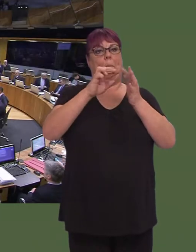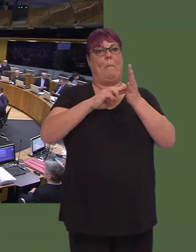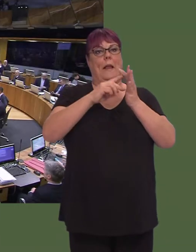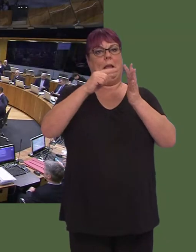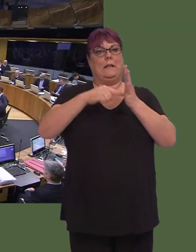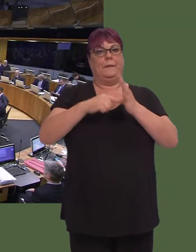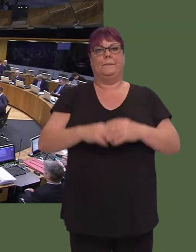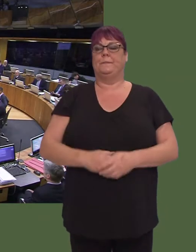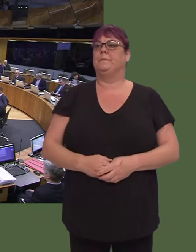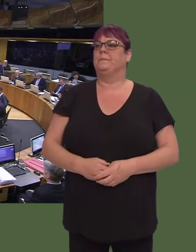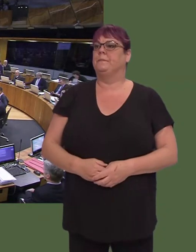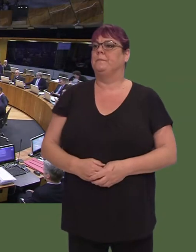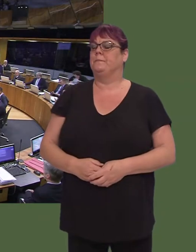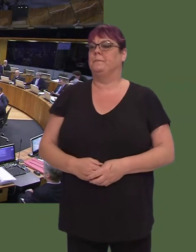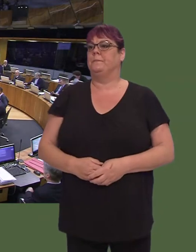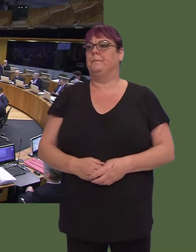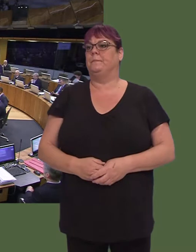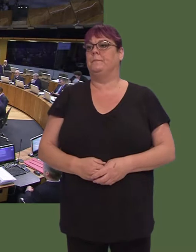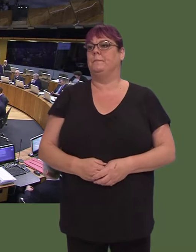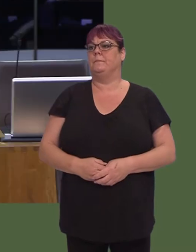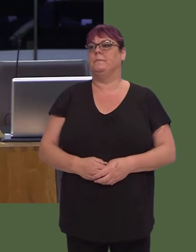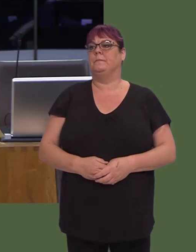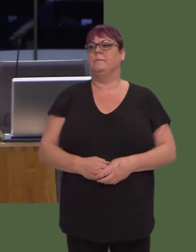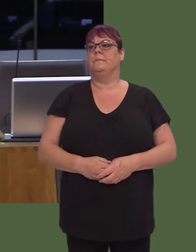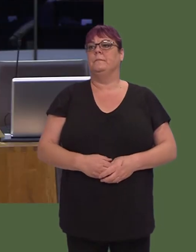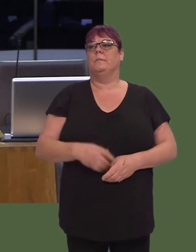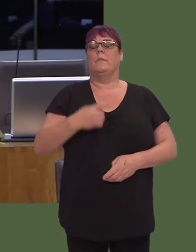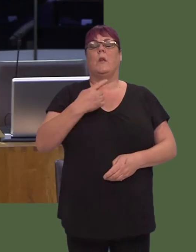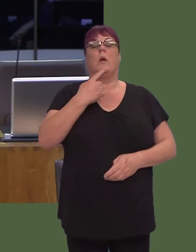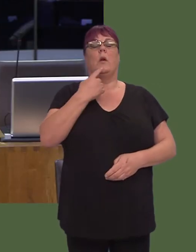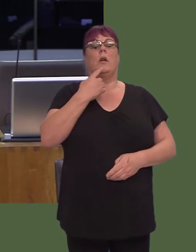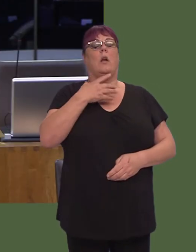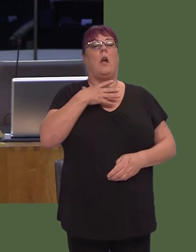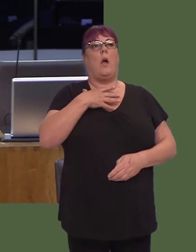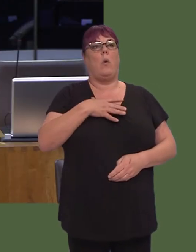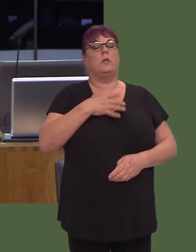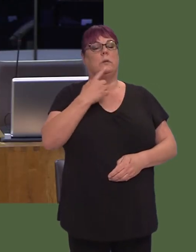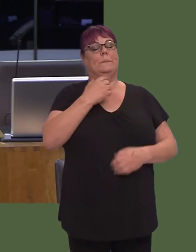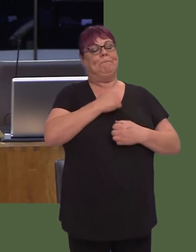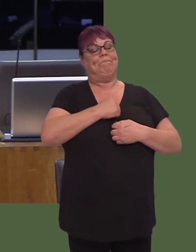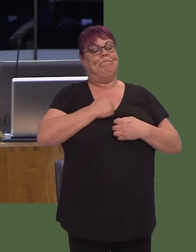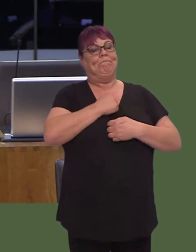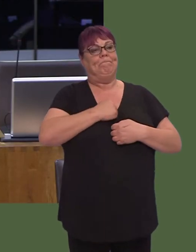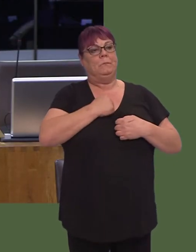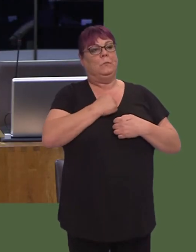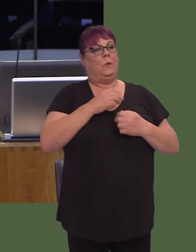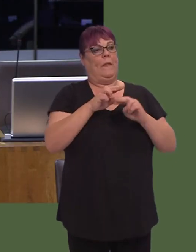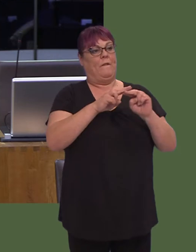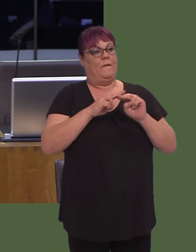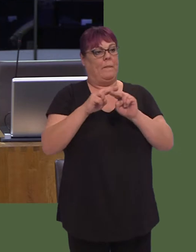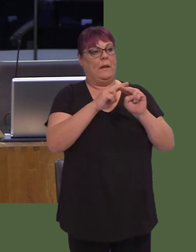I add my condolences to the families of people who were affected by the tragic events at